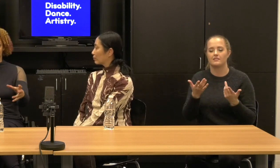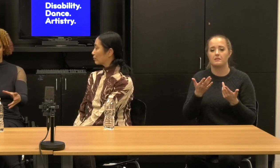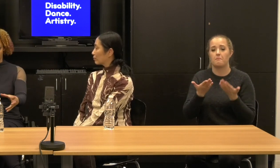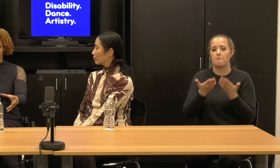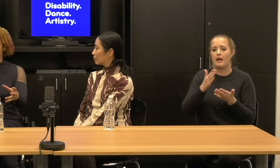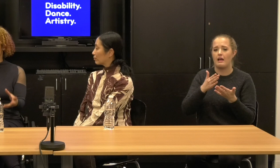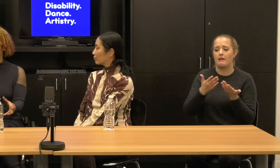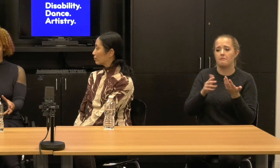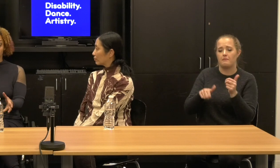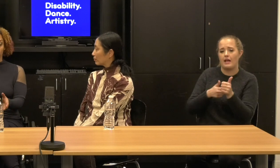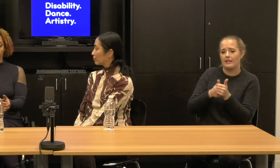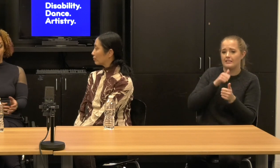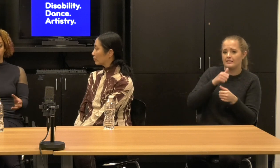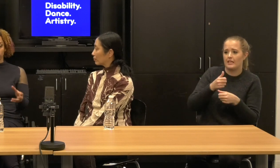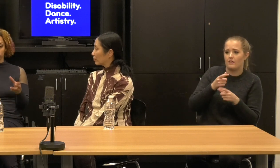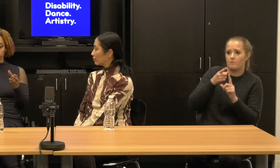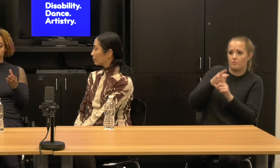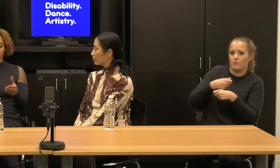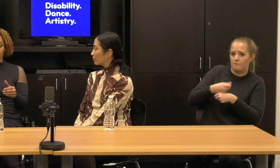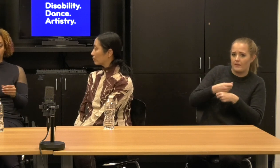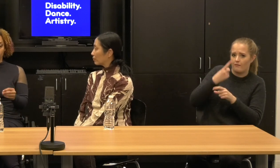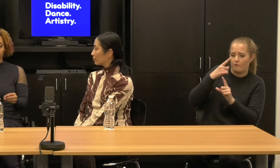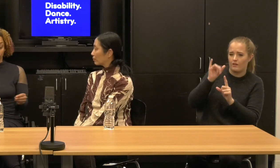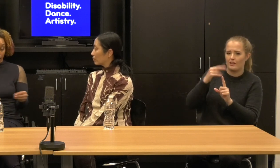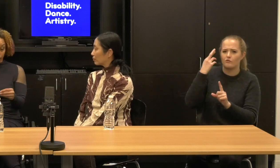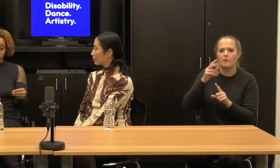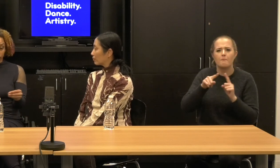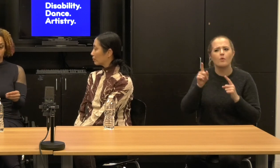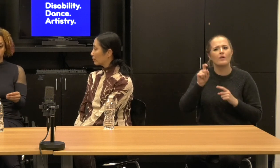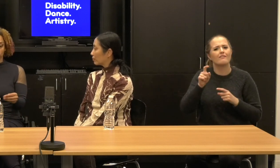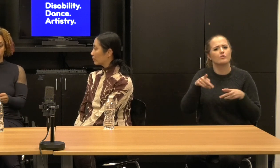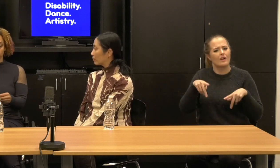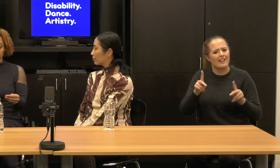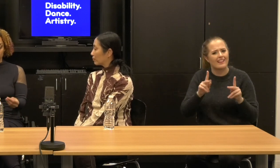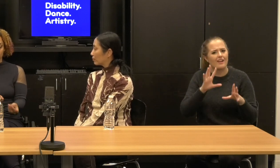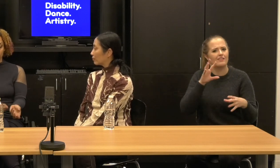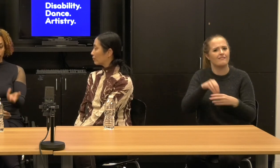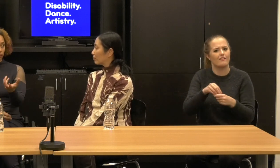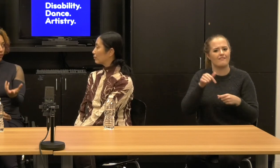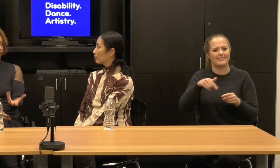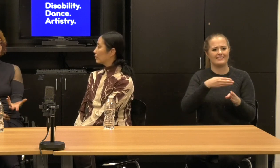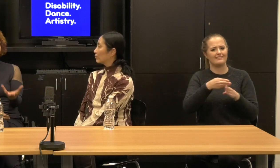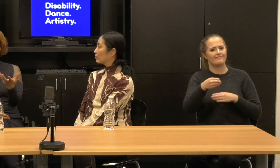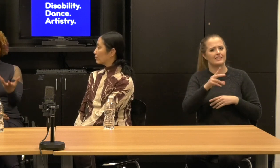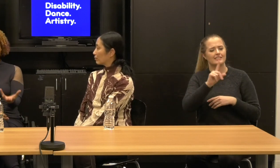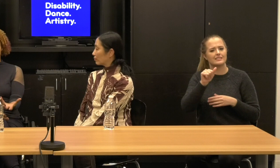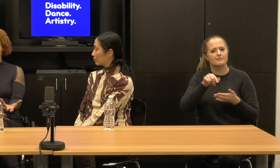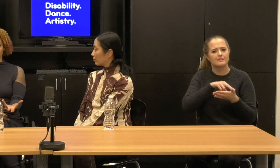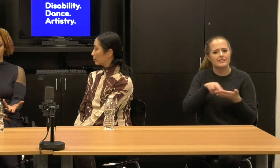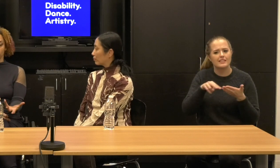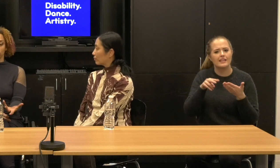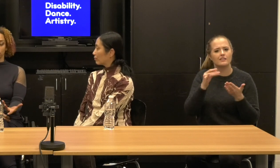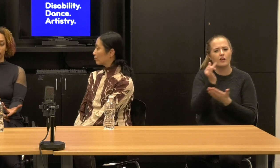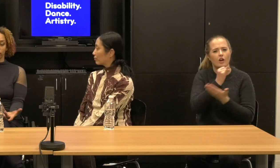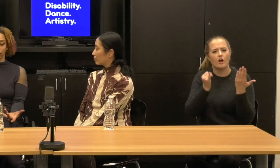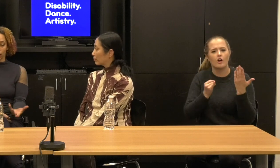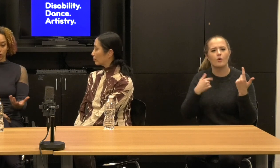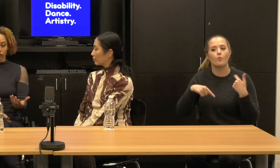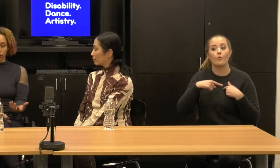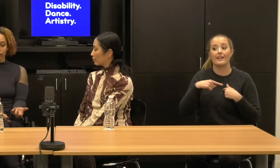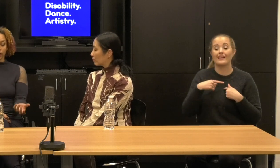to be in the field and to our as artists be involved in conversations about, you know,